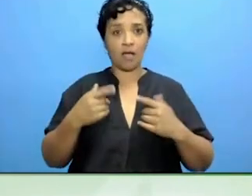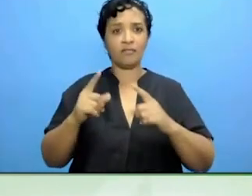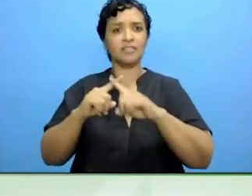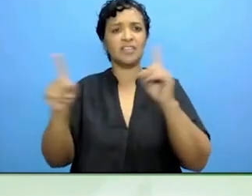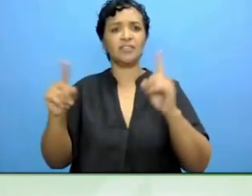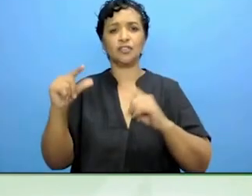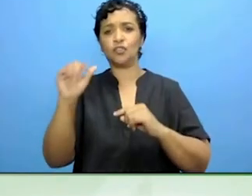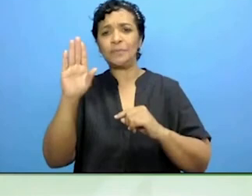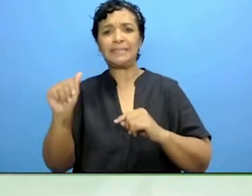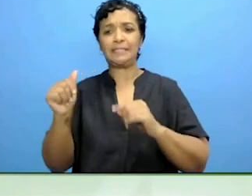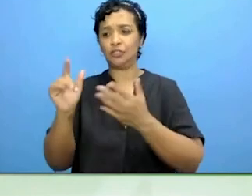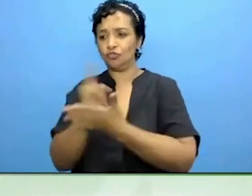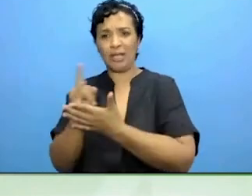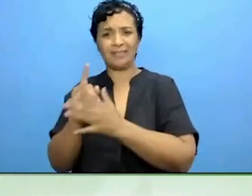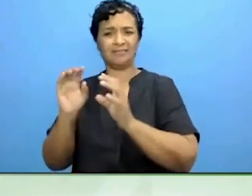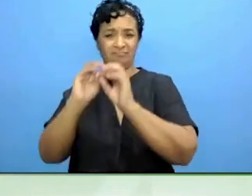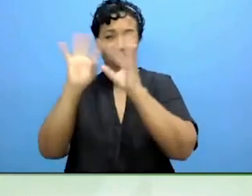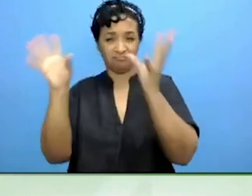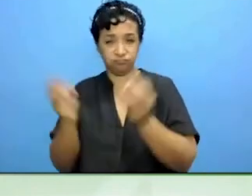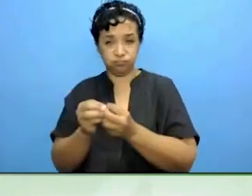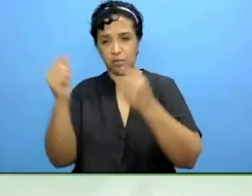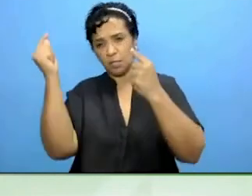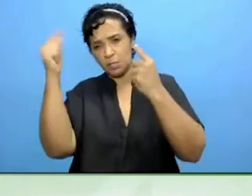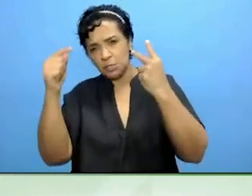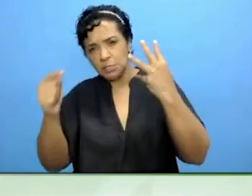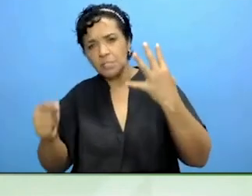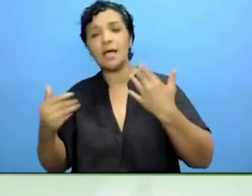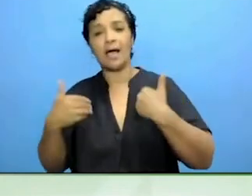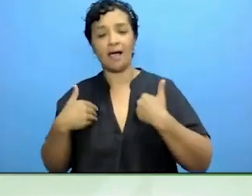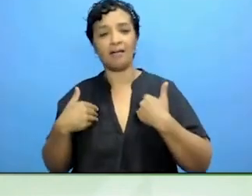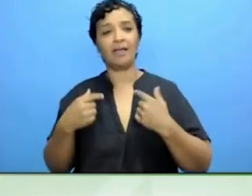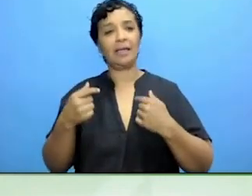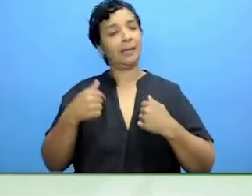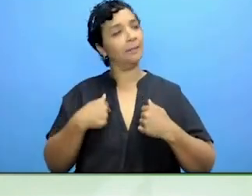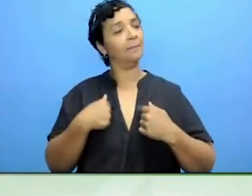influencing things and I was talking with a colleague from